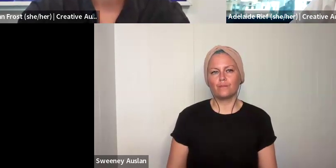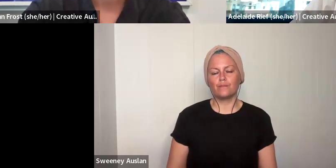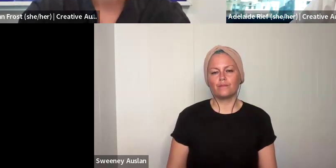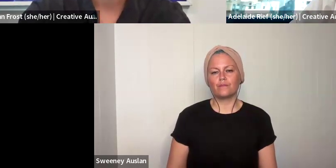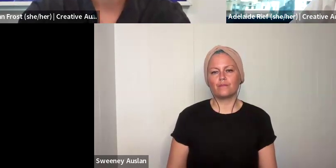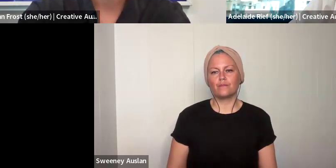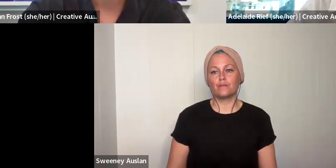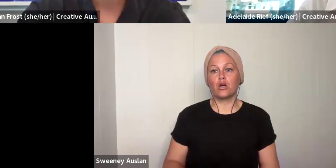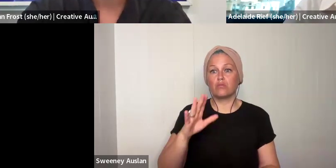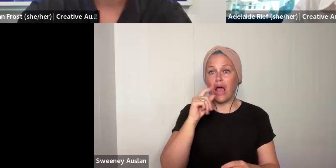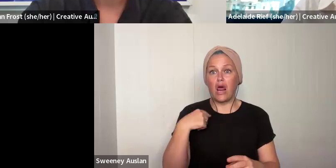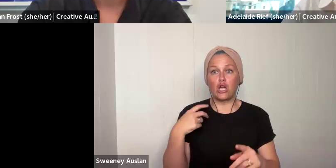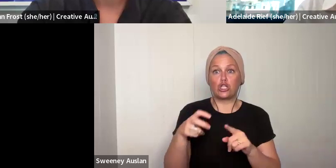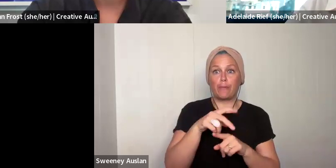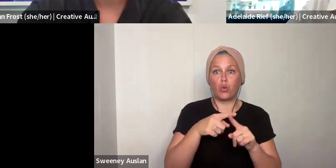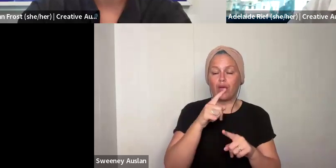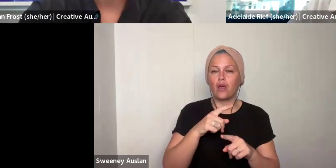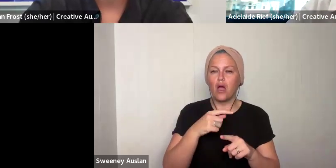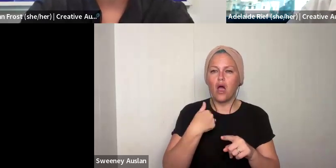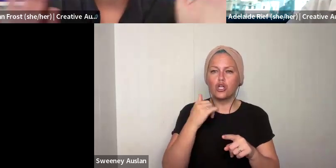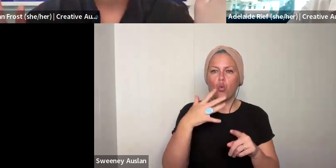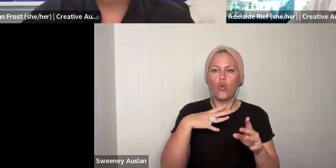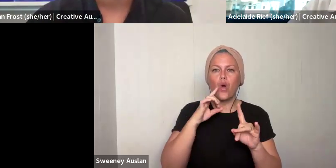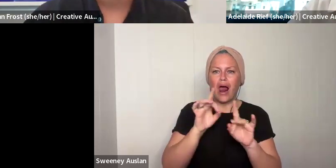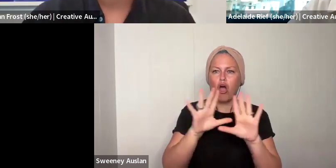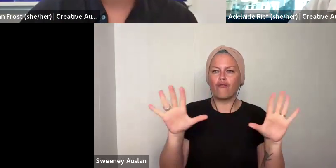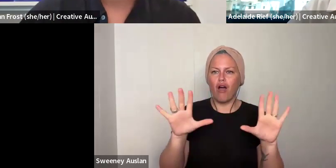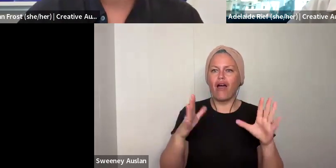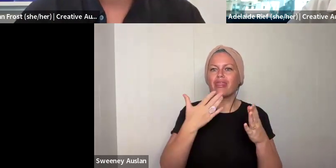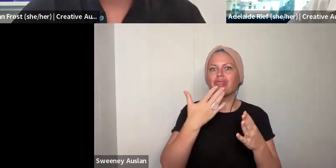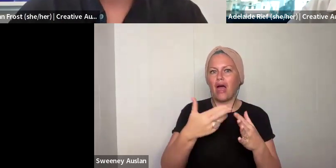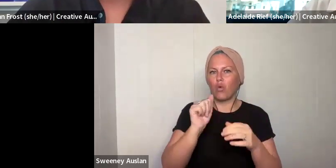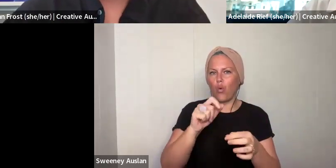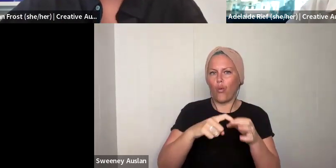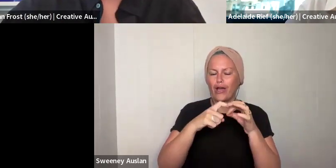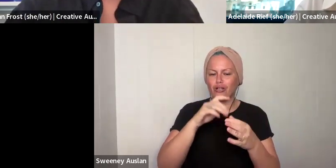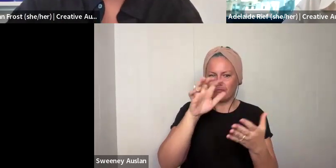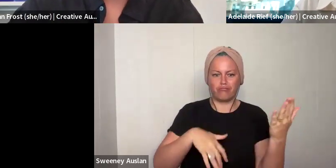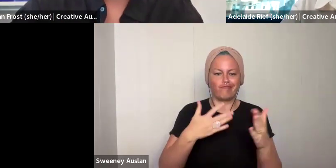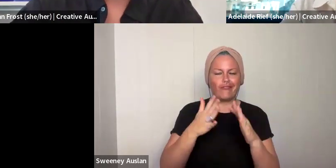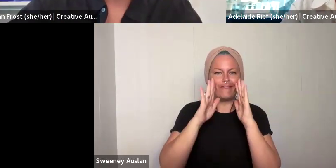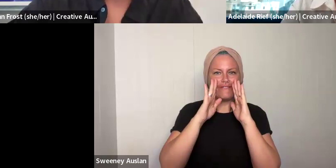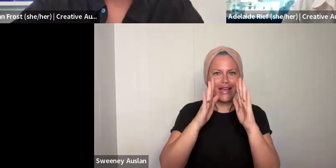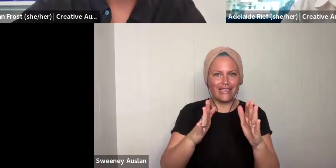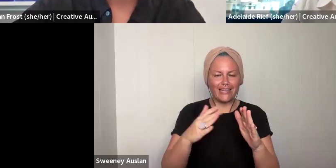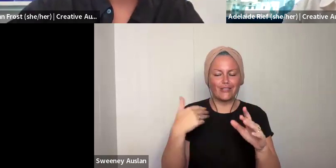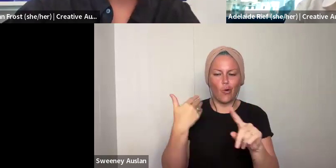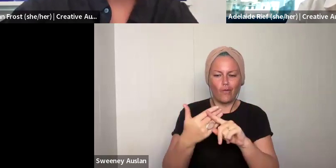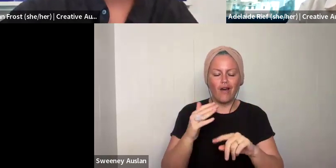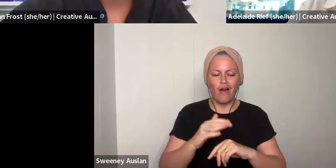well. Alright. Can I jump in? I might just clarify, and thank you so much